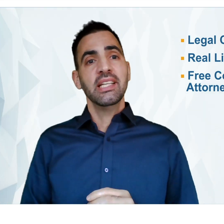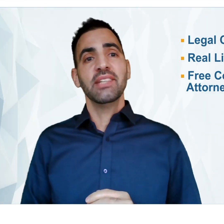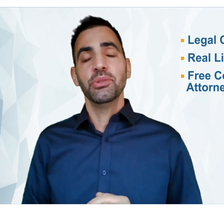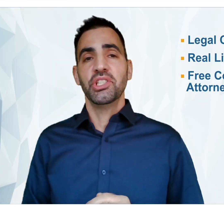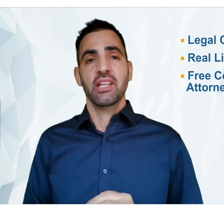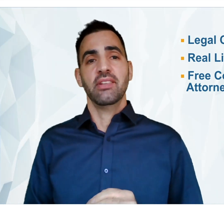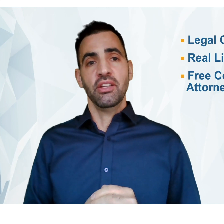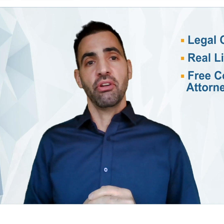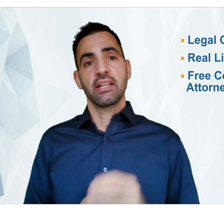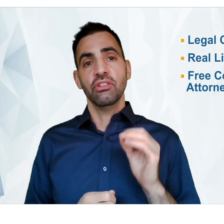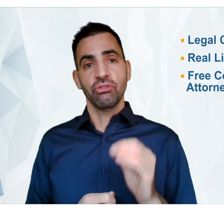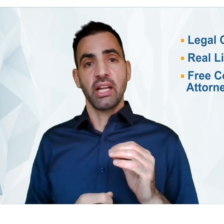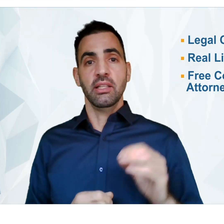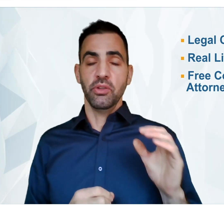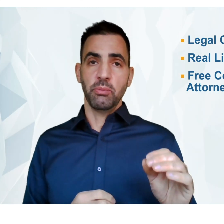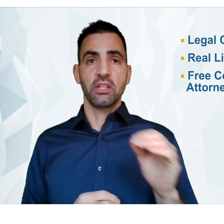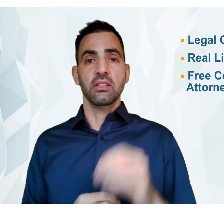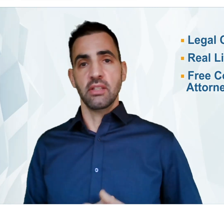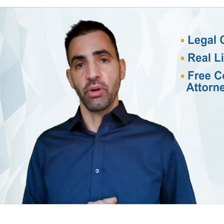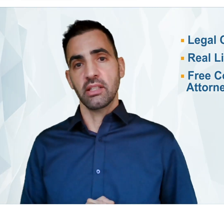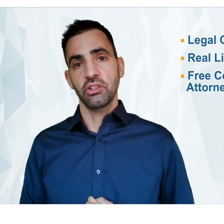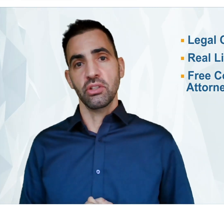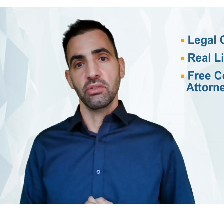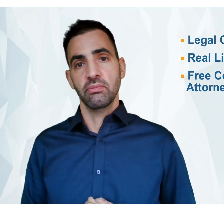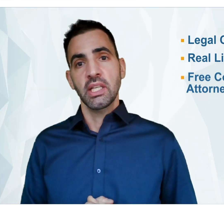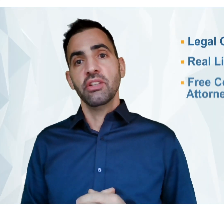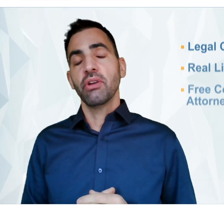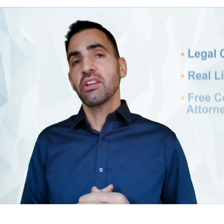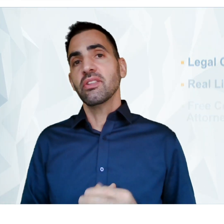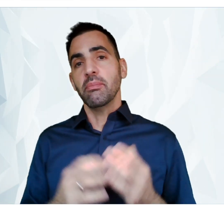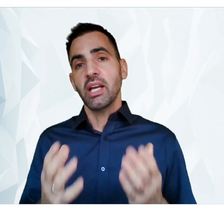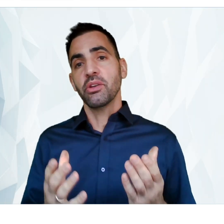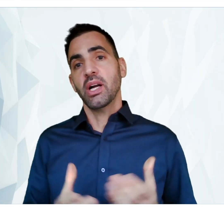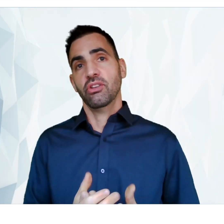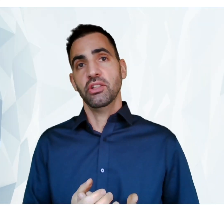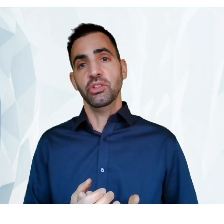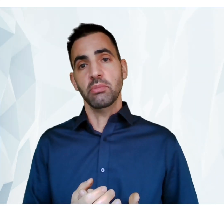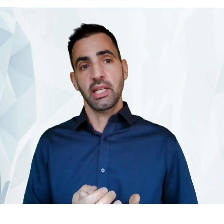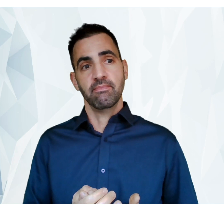gives you a chance to interact directly with specialists and practitioners. Interactions that may otherwise cost you money.